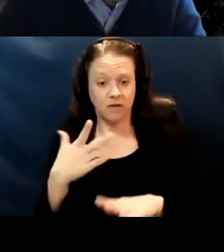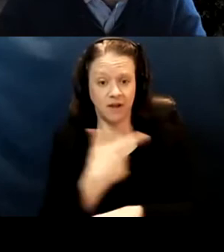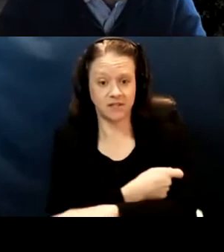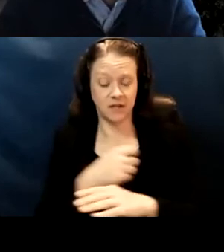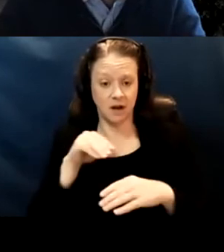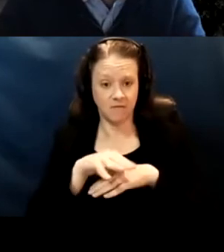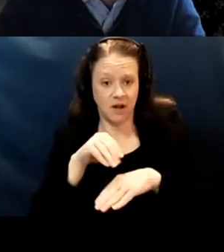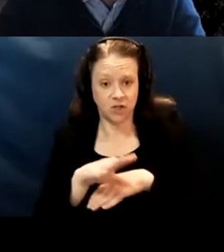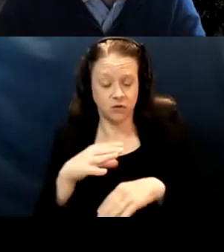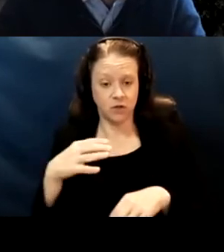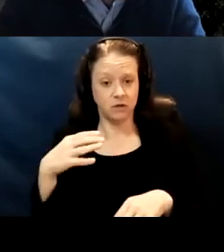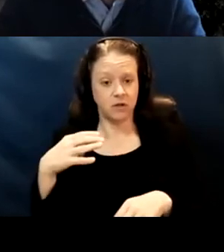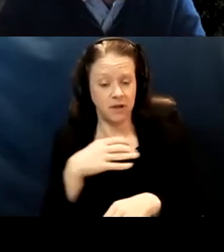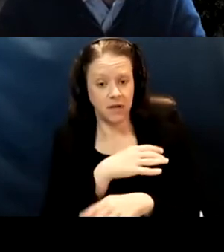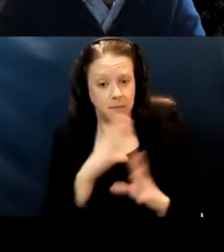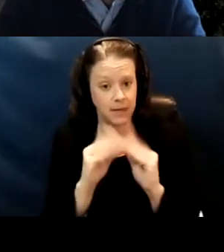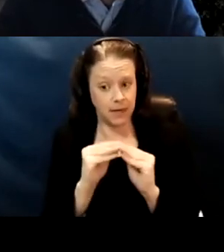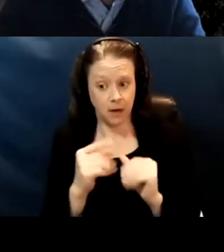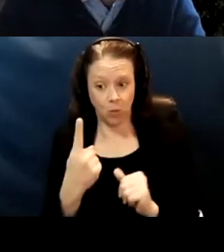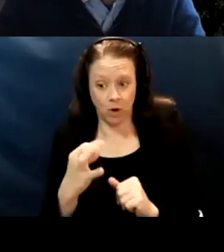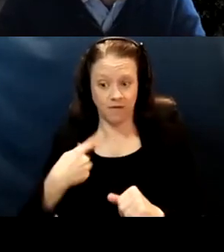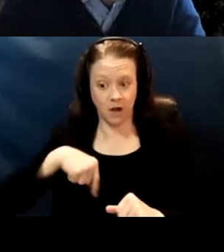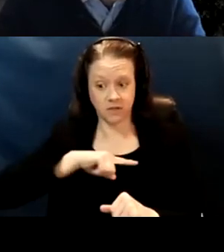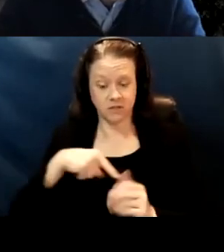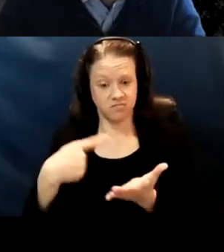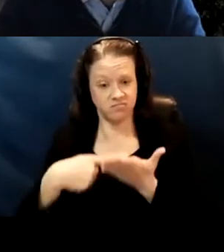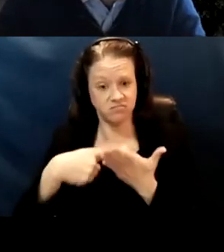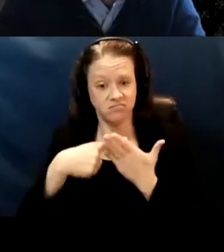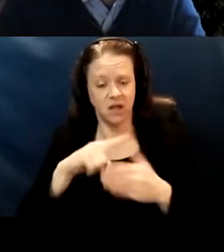meeting where one of us talked about how people were gonna